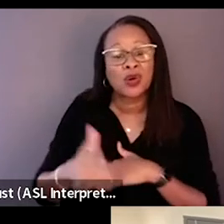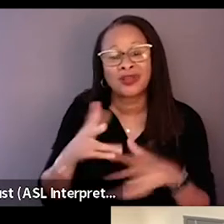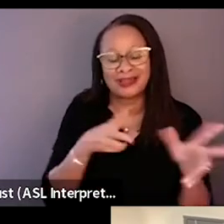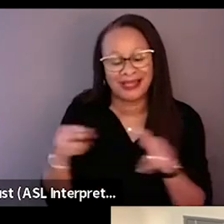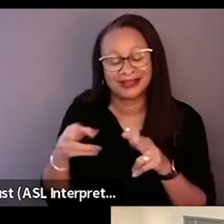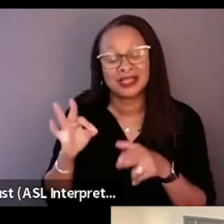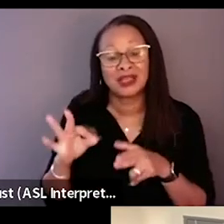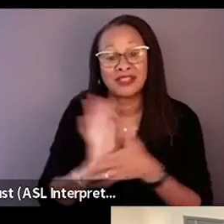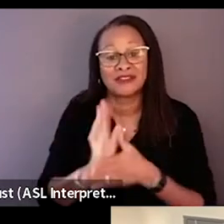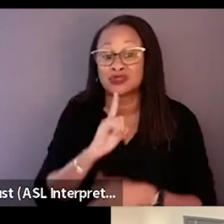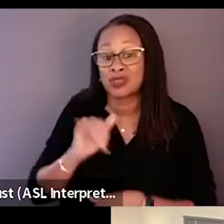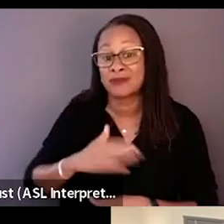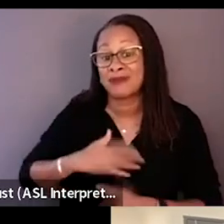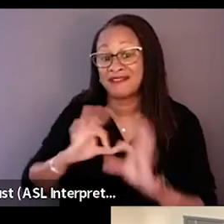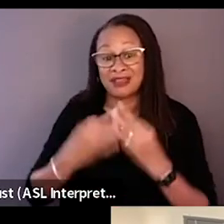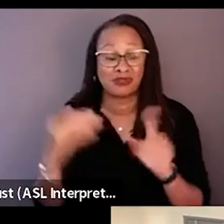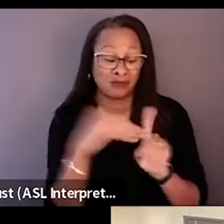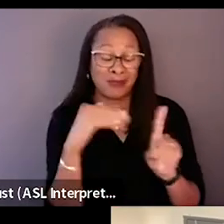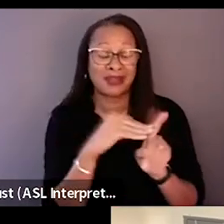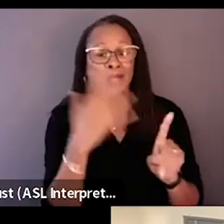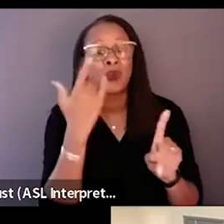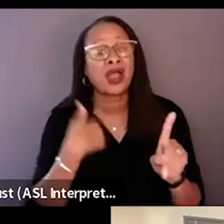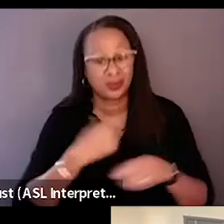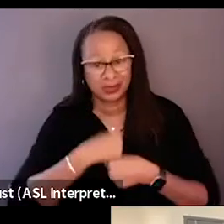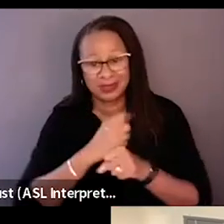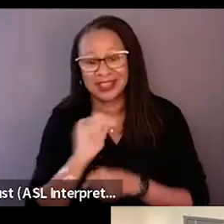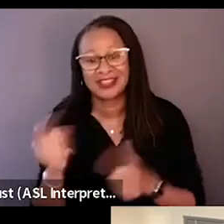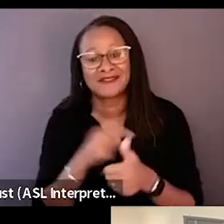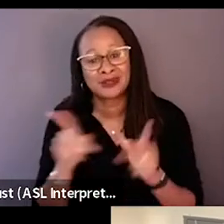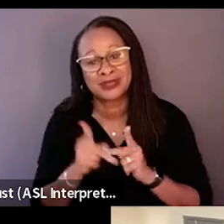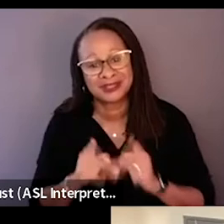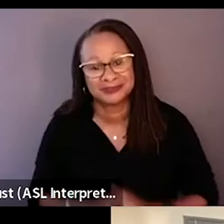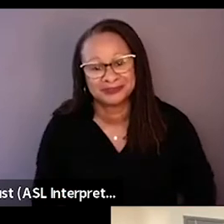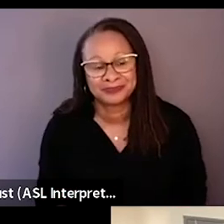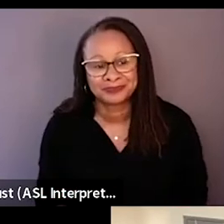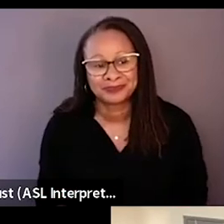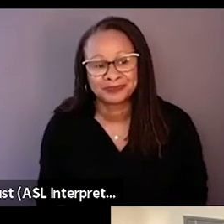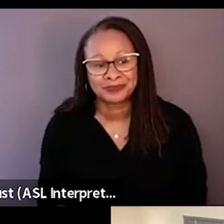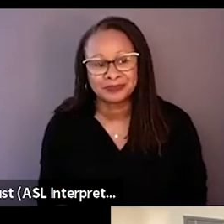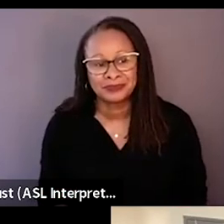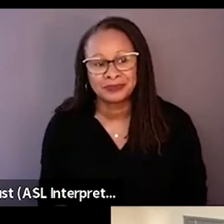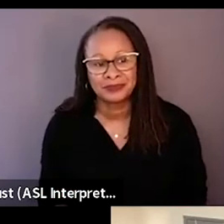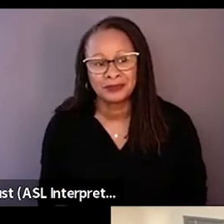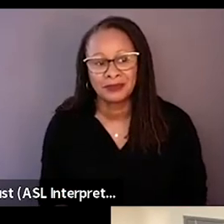it was really my family that reminded me why I was making this in the first place. And it wasn't to get on my soapbox